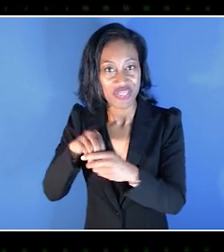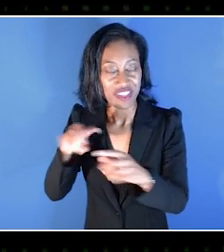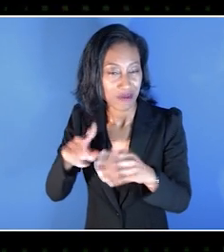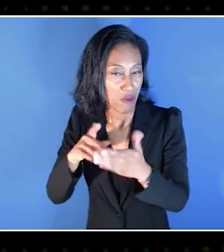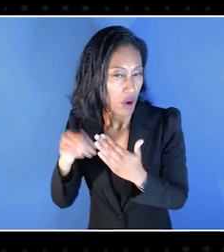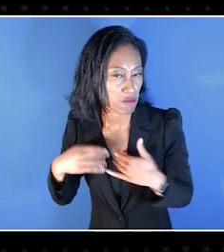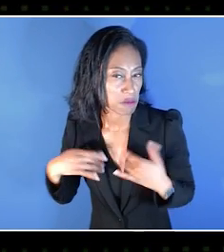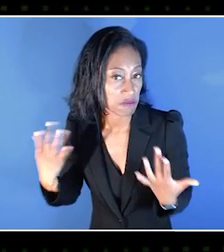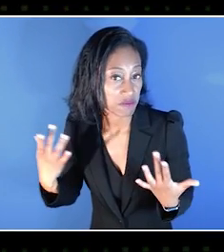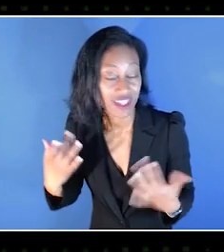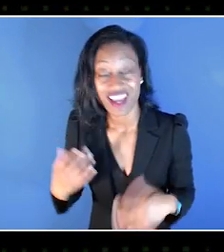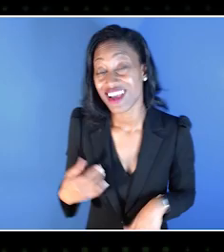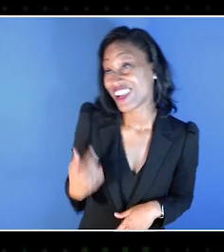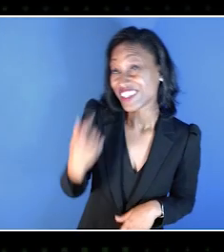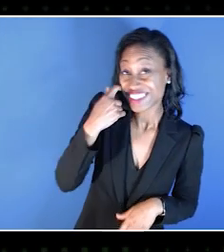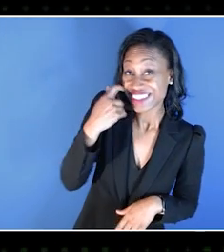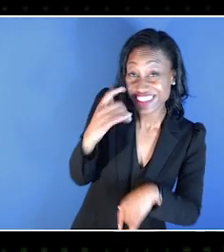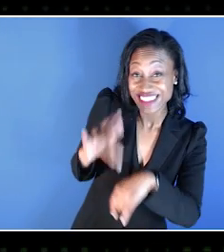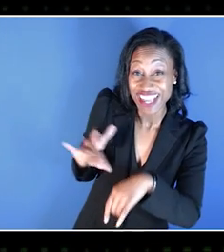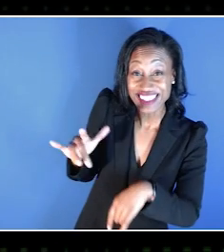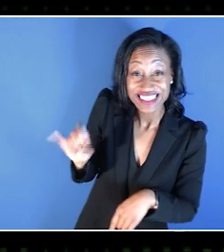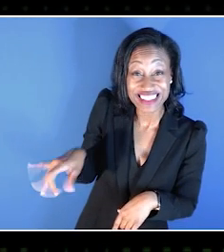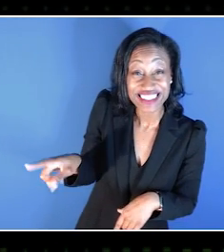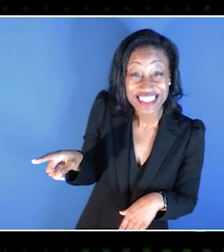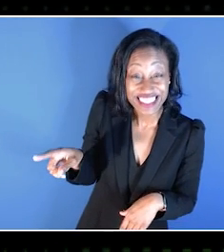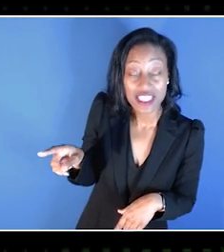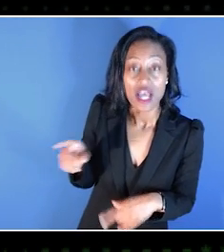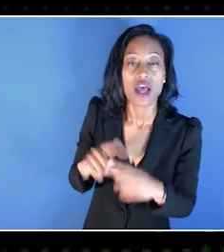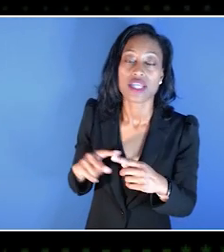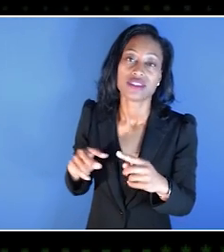You kind of touched on it a little bit. It's been overwhelmingly positive.